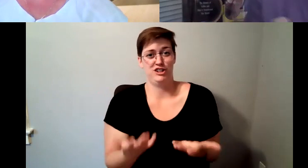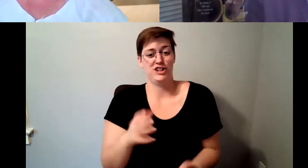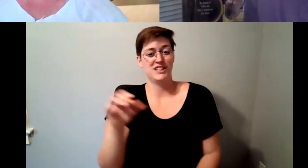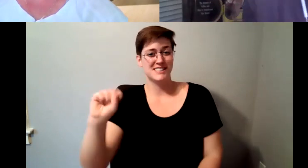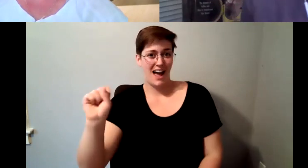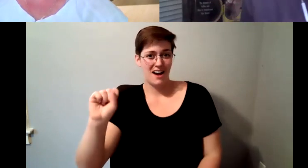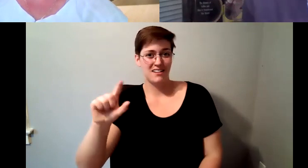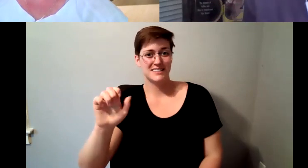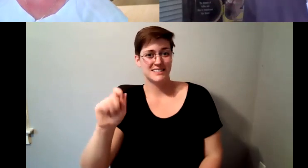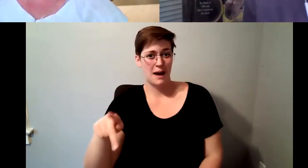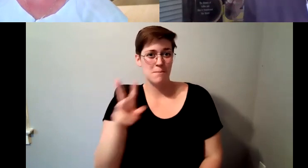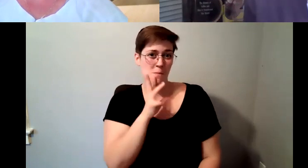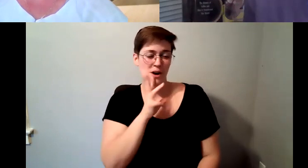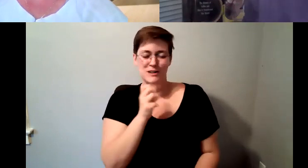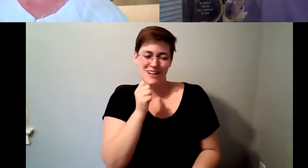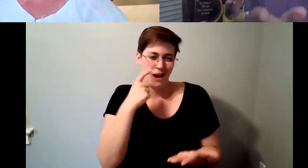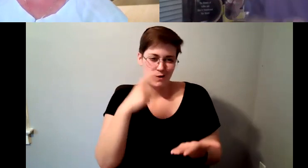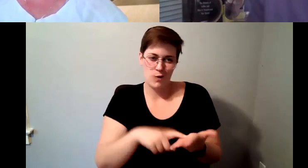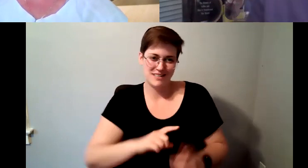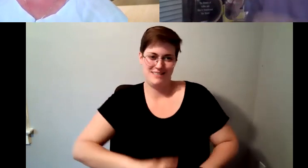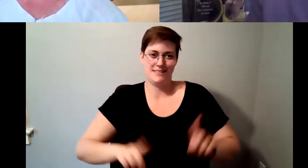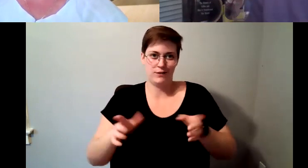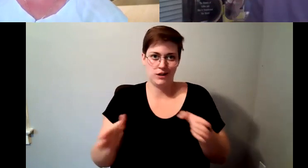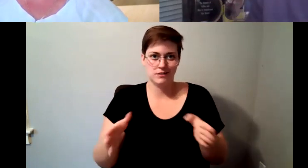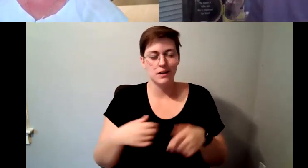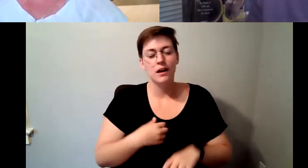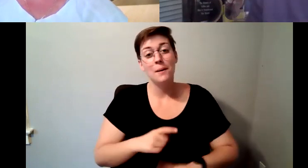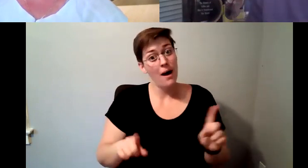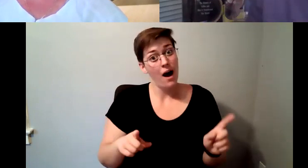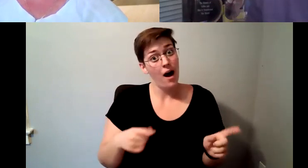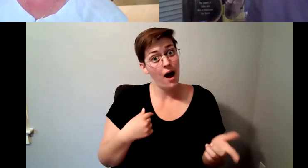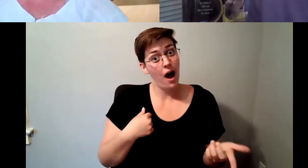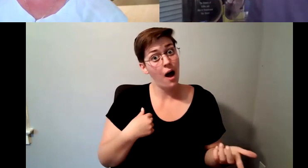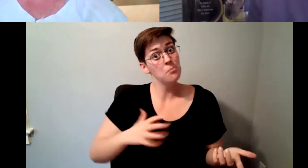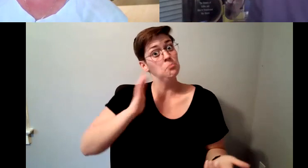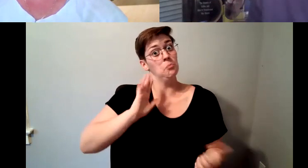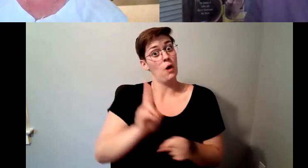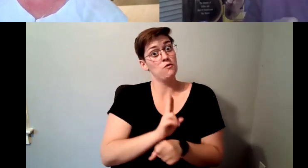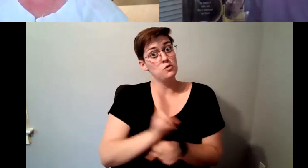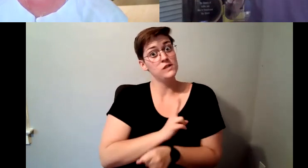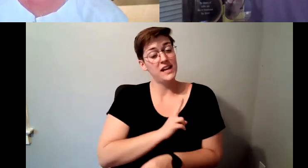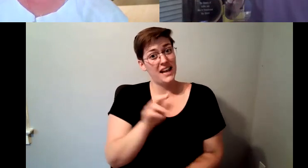notice a big difference in the coffee I brewed but I've used it in places where in Asia, where there is not such great water.